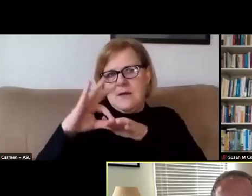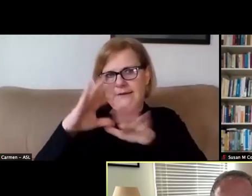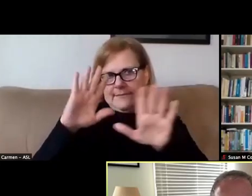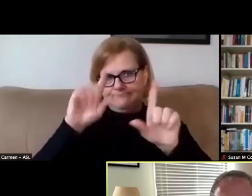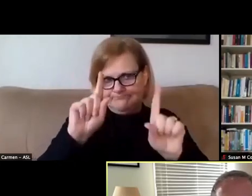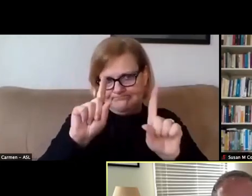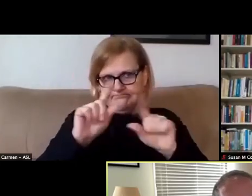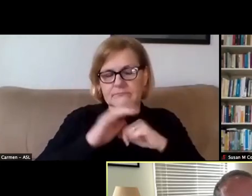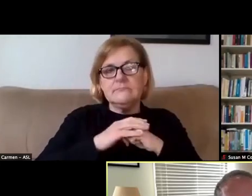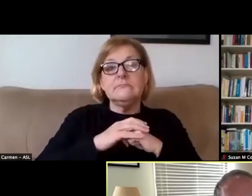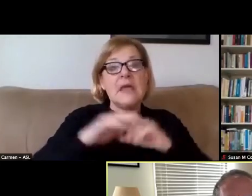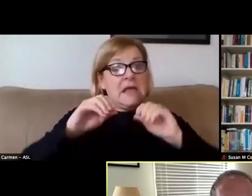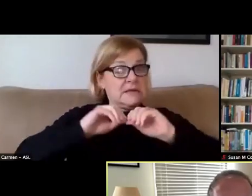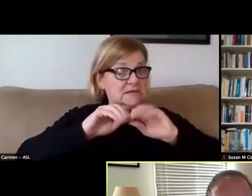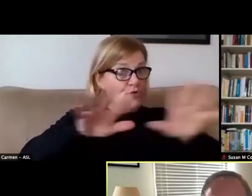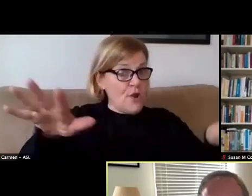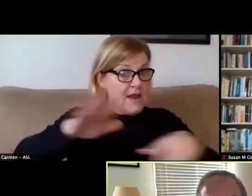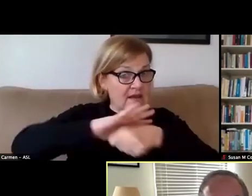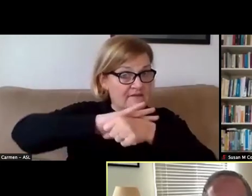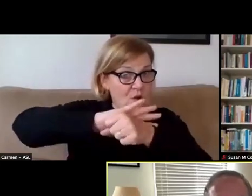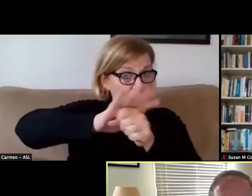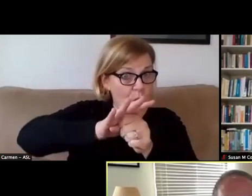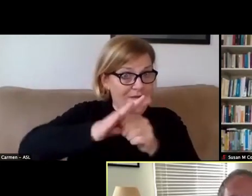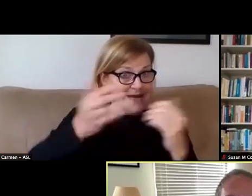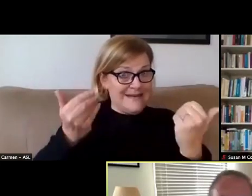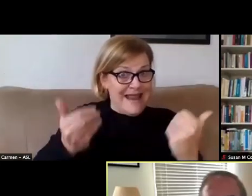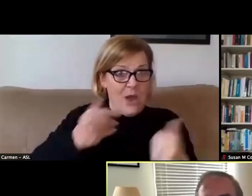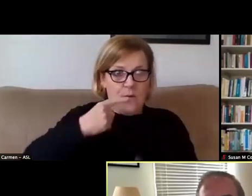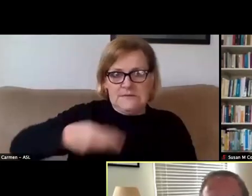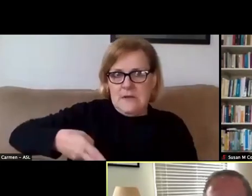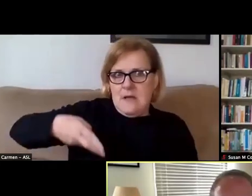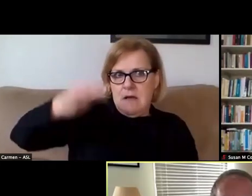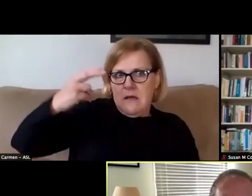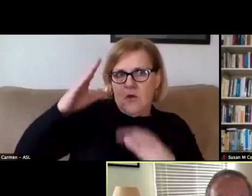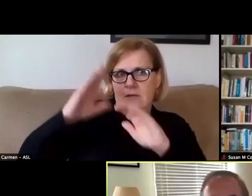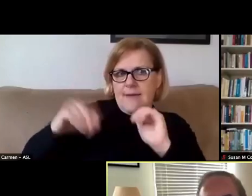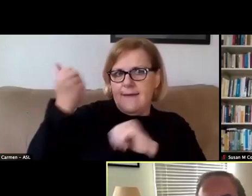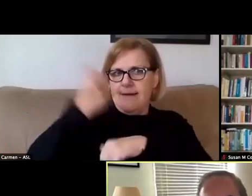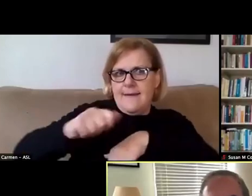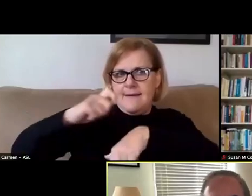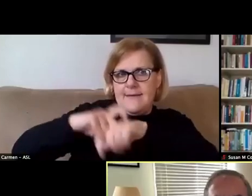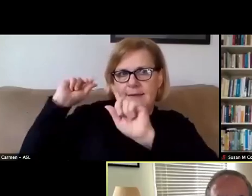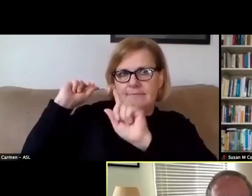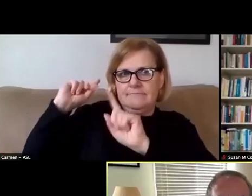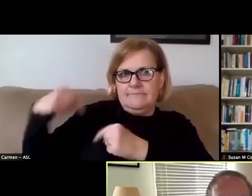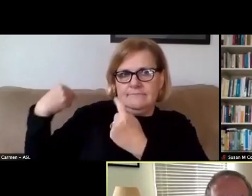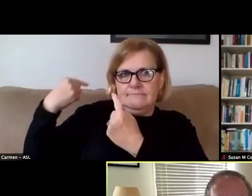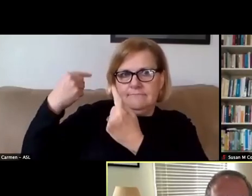The spread of COVID-19 right now is higher than at any time during the pandemic.